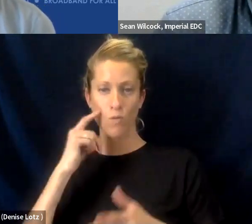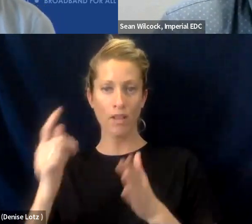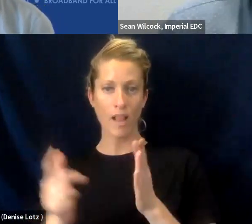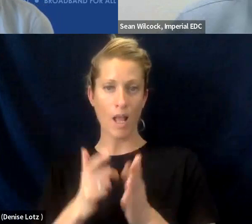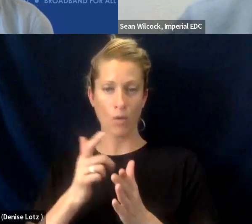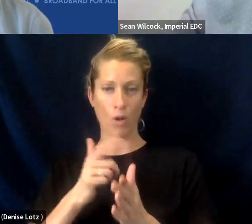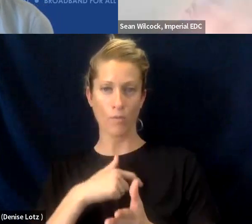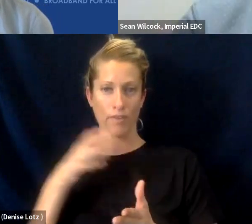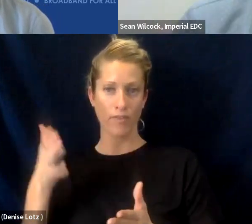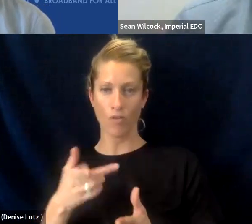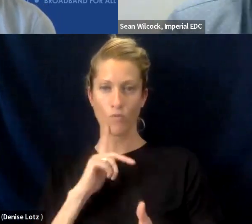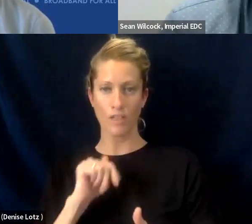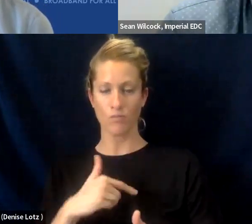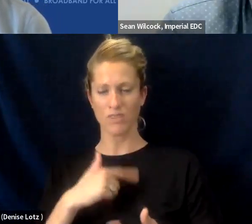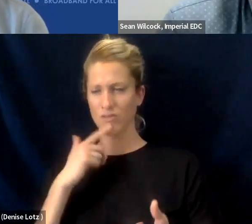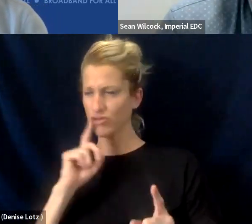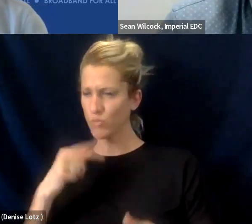they said, we got internet and we go up there.